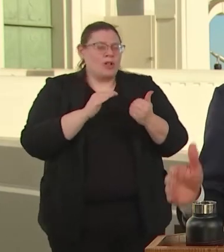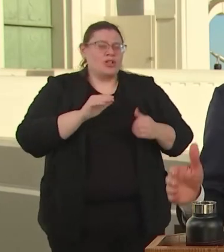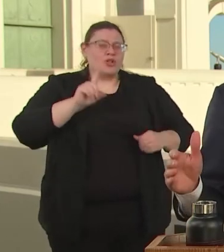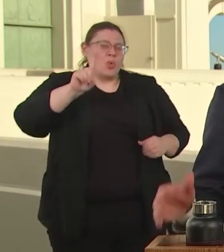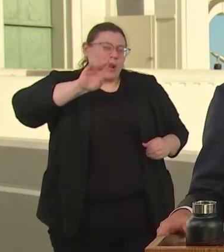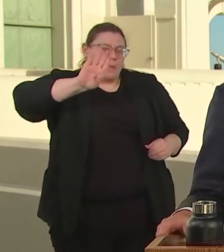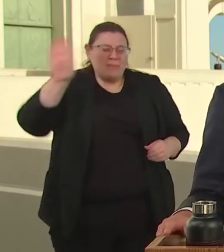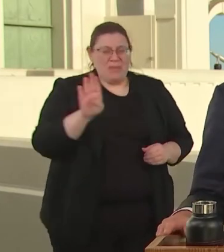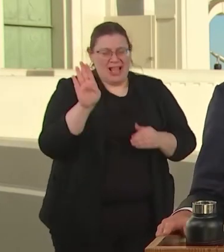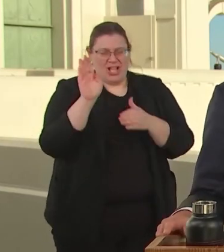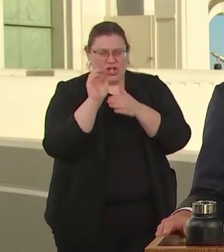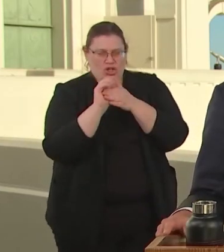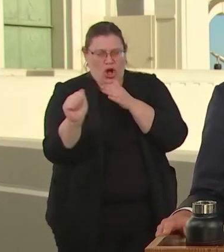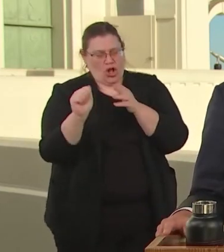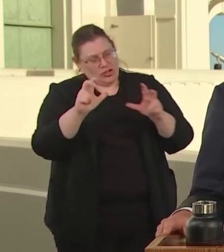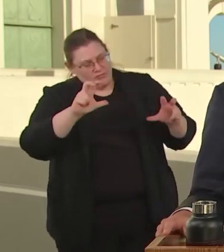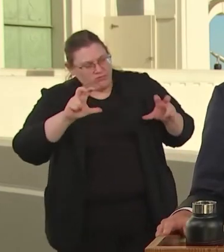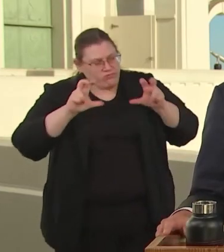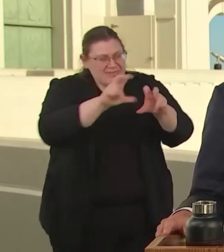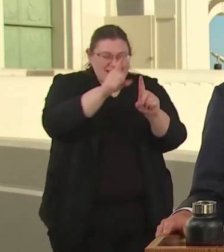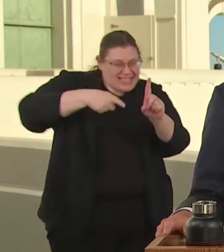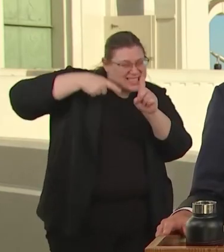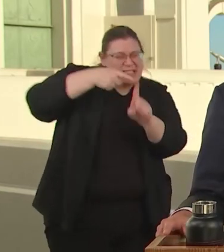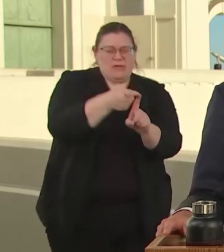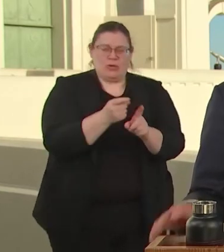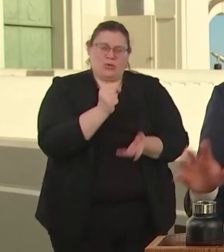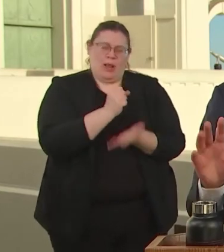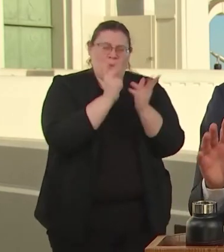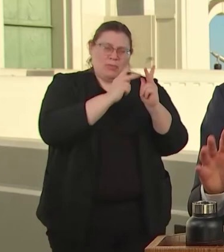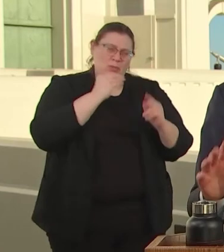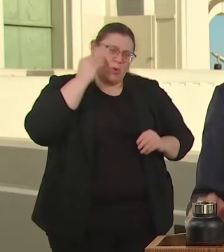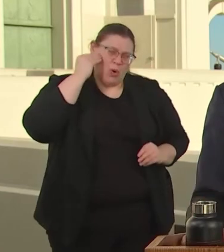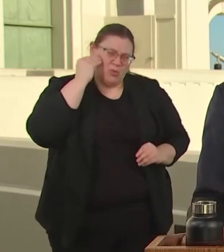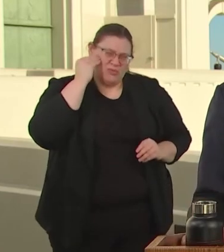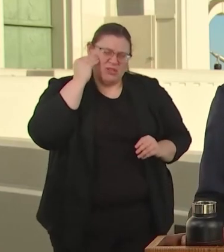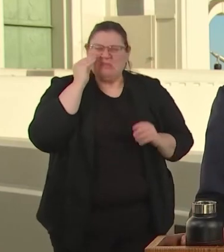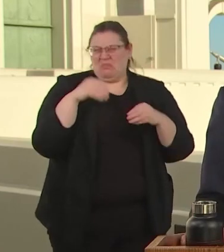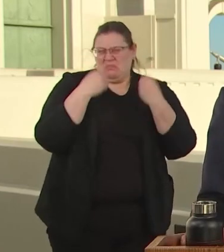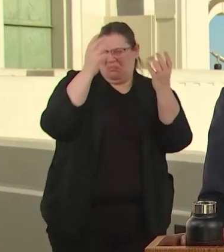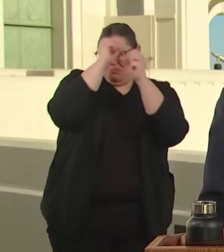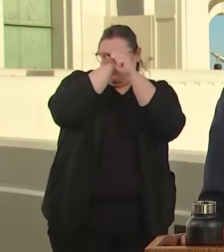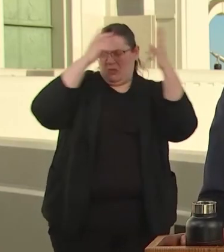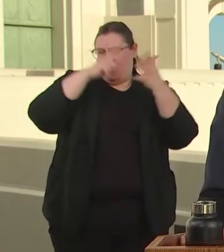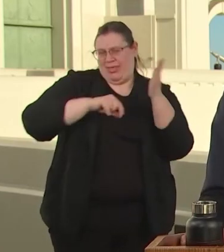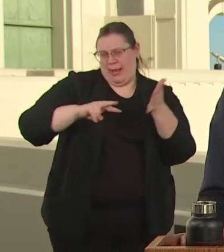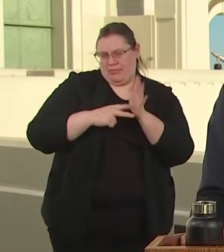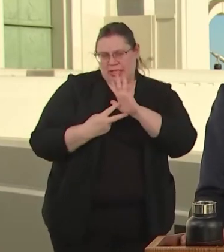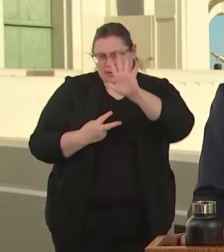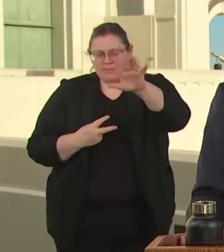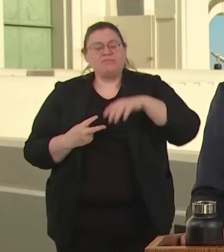LET ME PUT THAT NUMBER IN PERSPECTIVE, WHEN I BECAME MAYOR, WE WERE SPEND ABOUTING 10 MILLION DOLLARS A YEAR ON